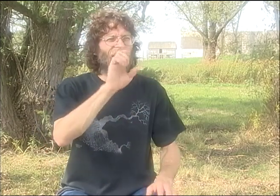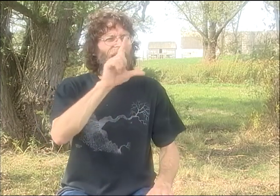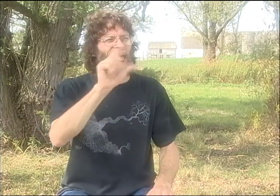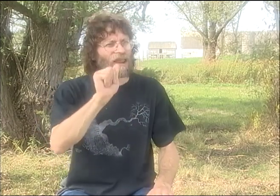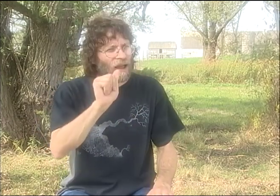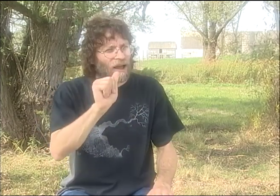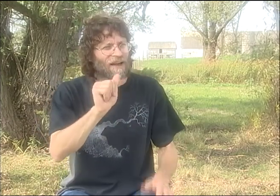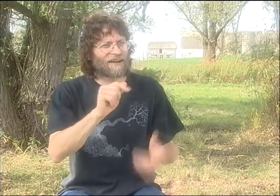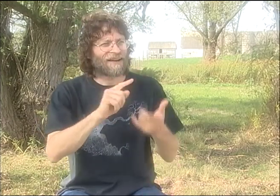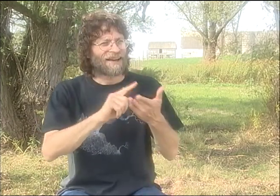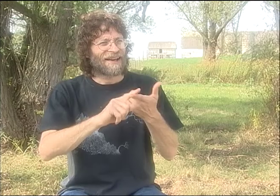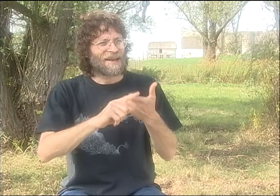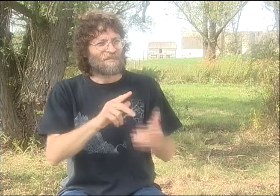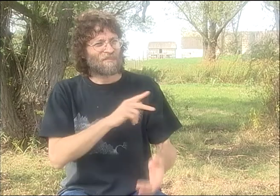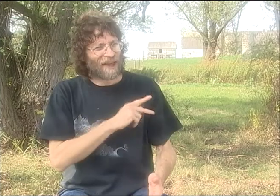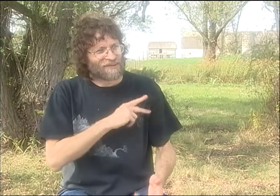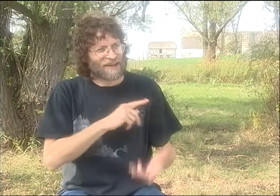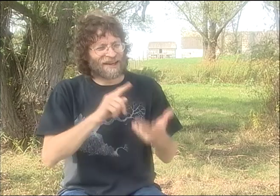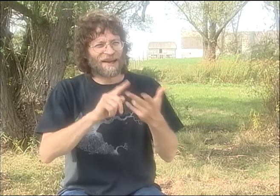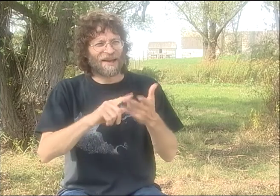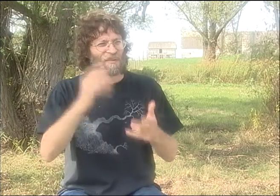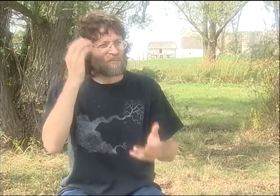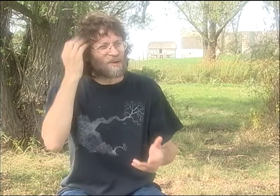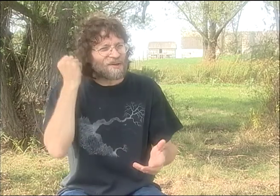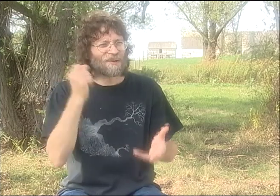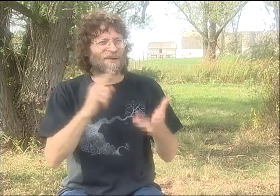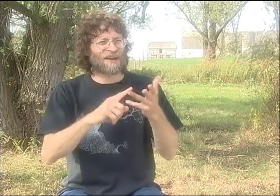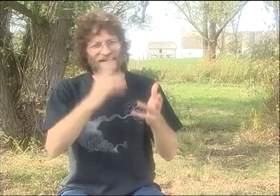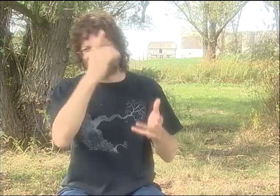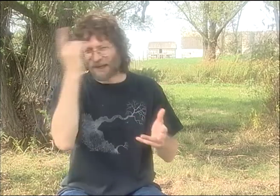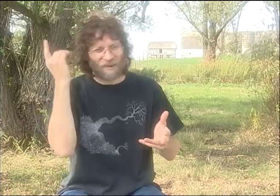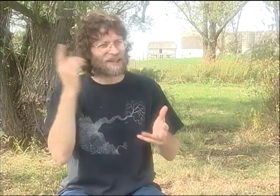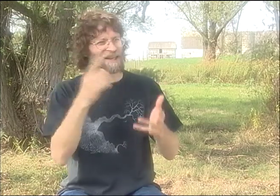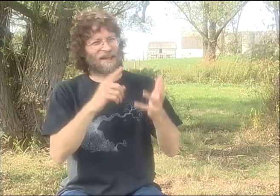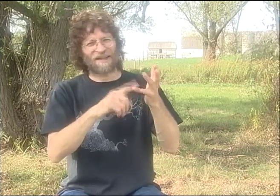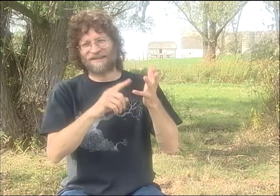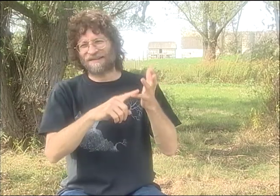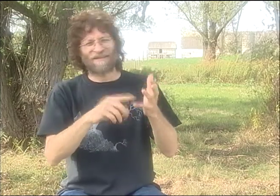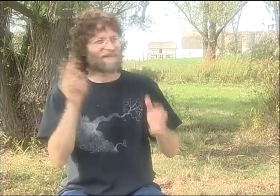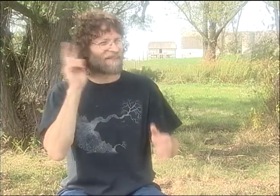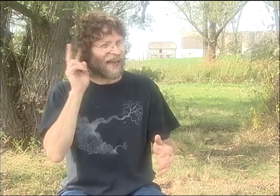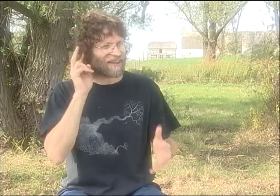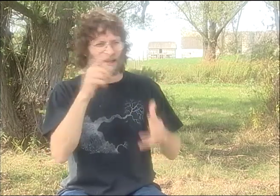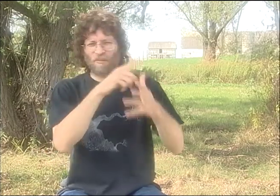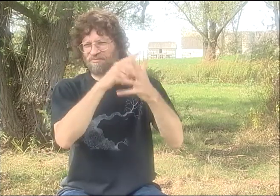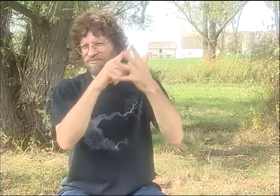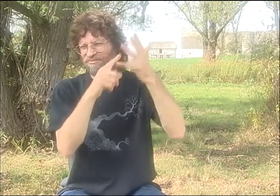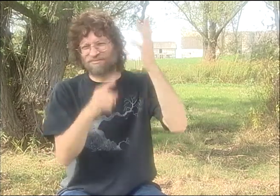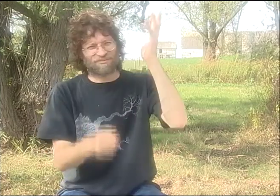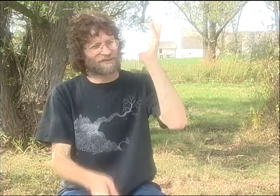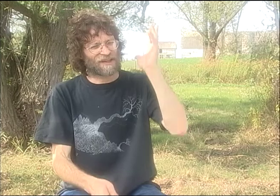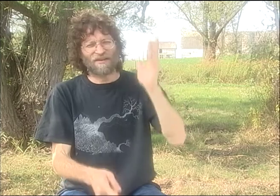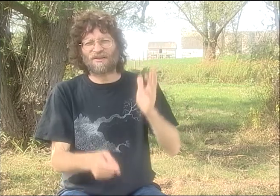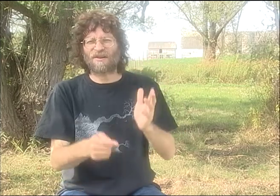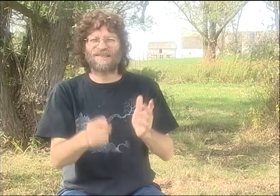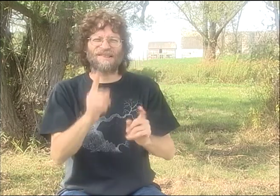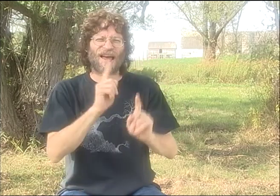WELL, I'M NOT A GREAT SIGNER. I WATCH ELLA AND PETER AND PATRICK AND DEBBIE AND VALLI